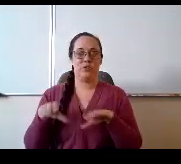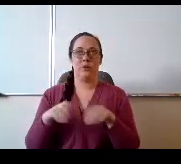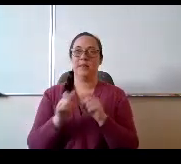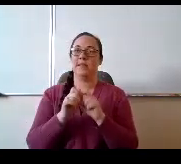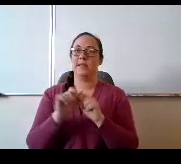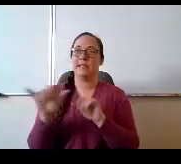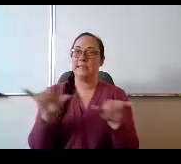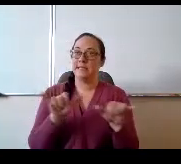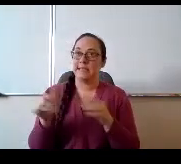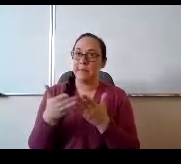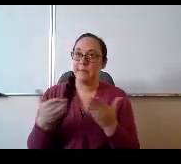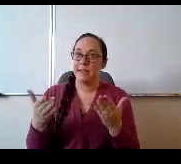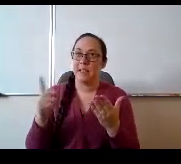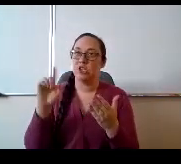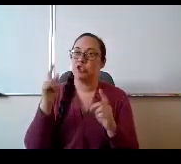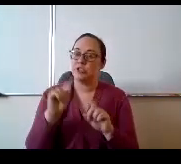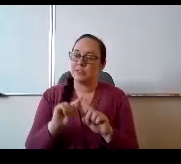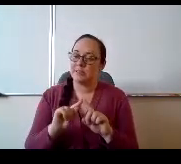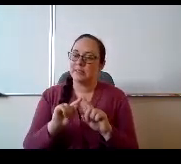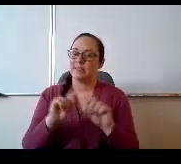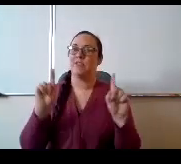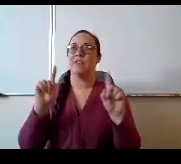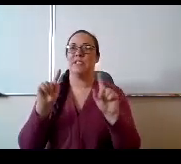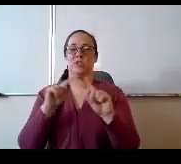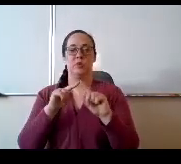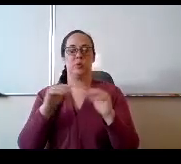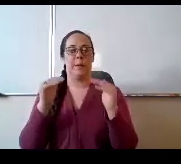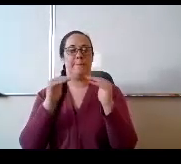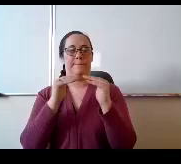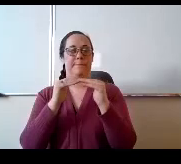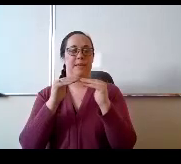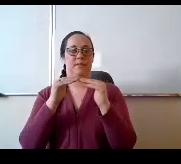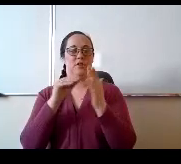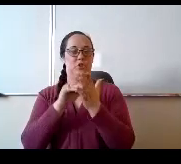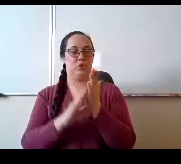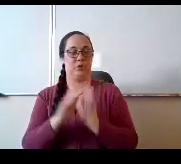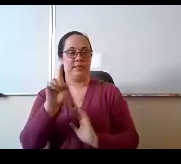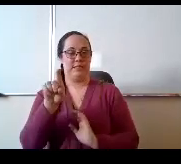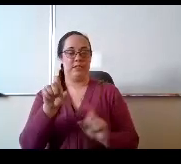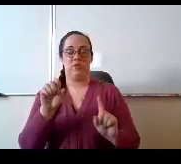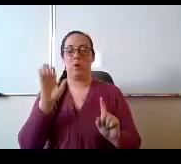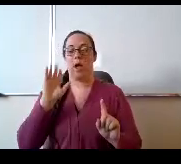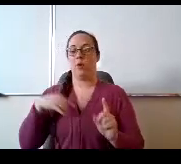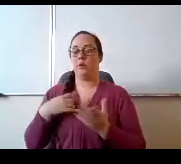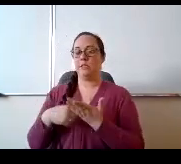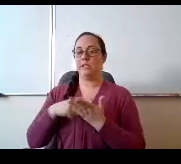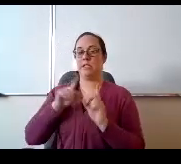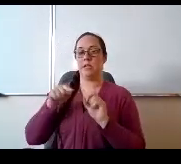in meeting the needs of students. So I will speak for the middle level students and things